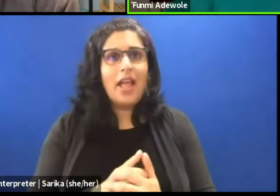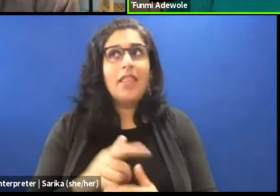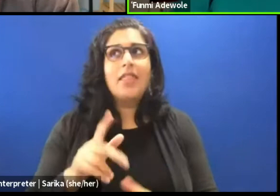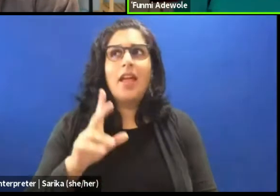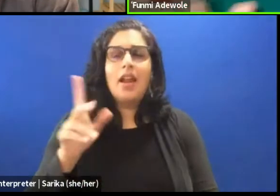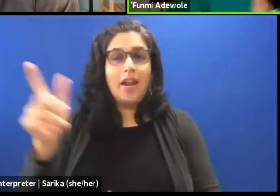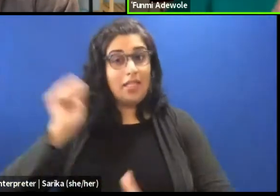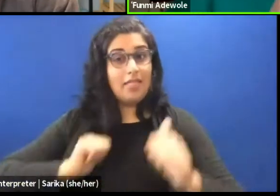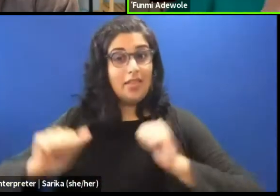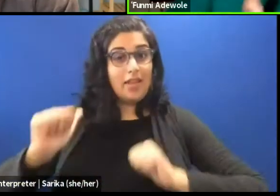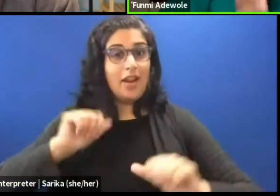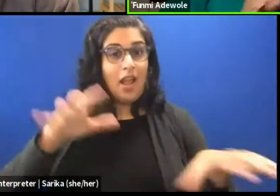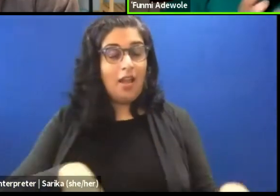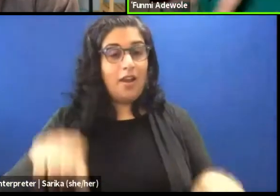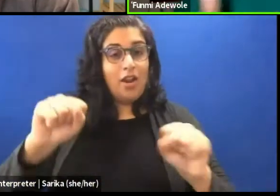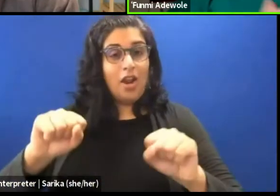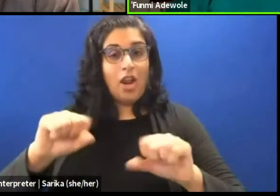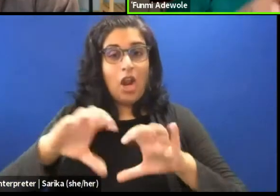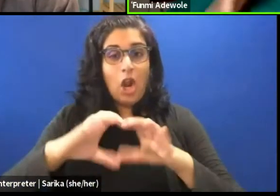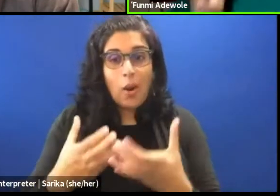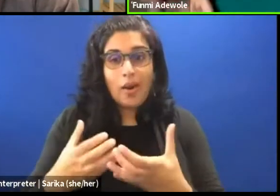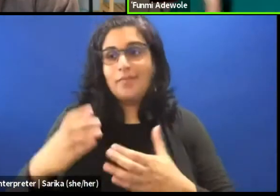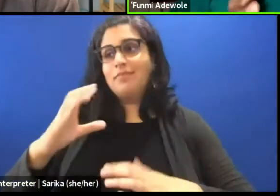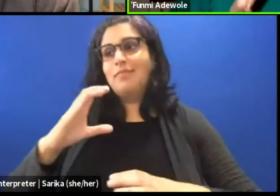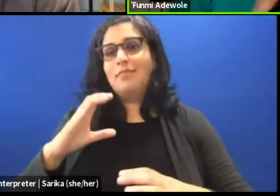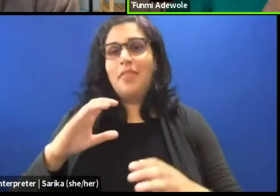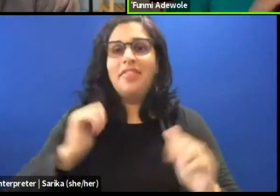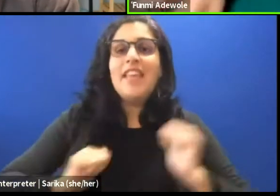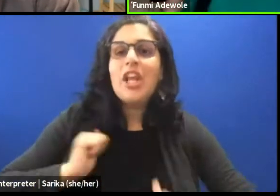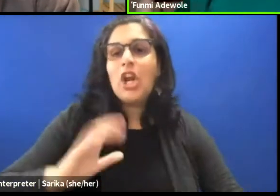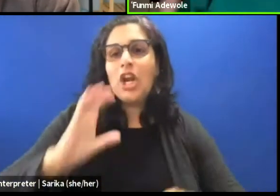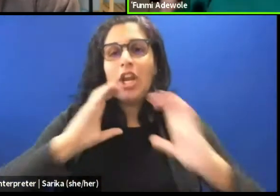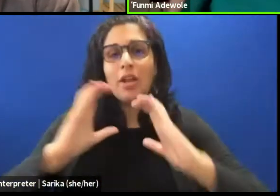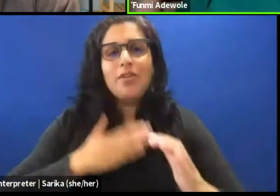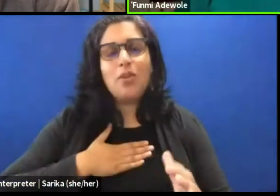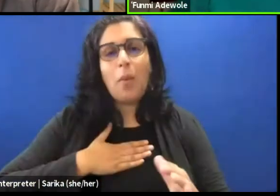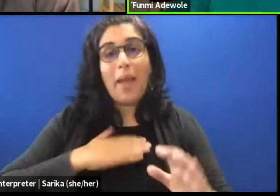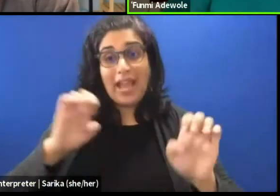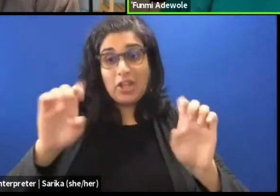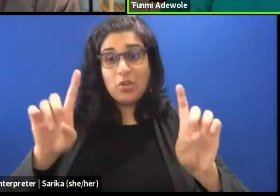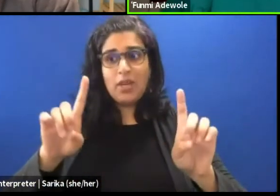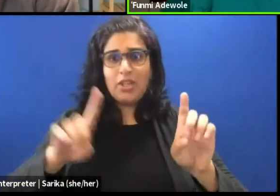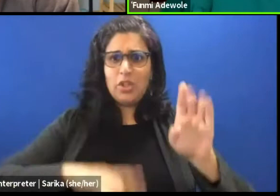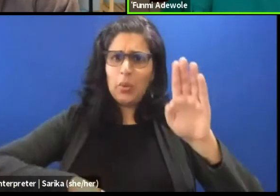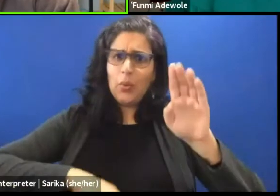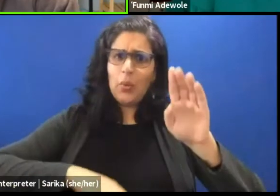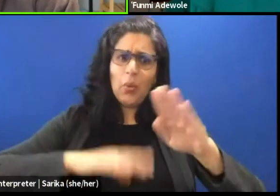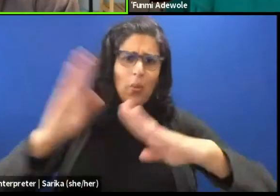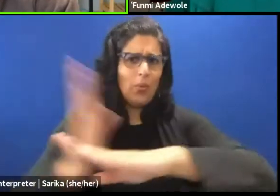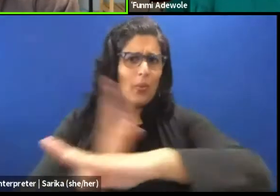and I took courses in theater and communication. So my education was quite broad at university level,